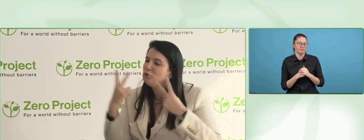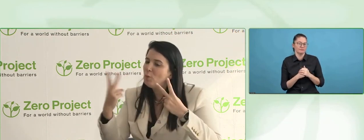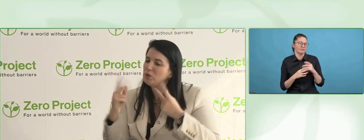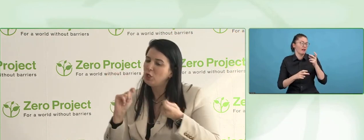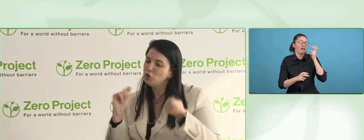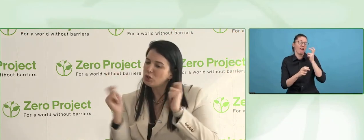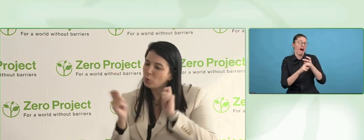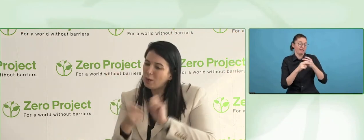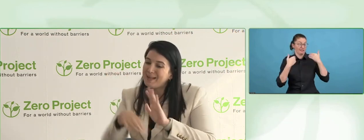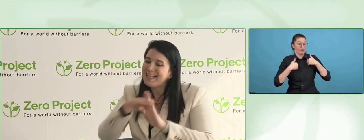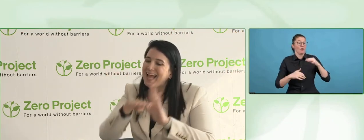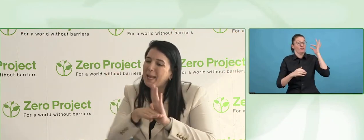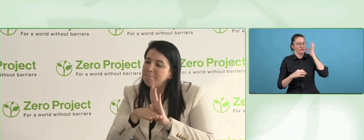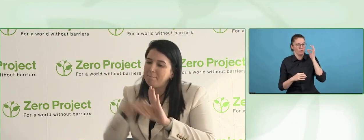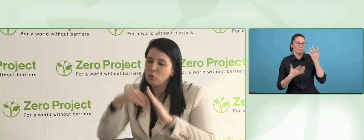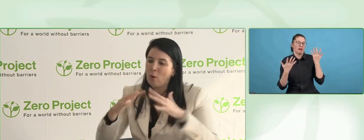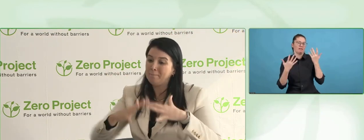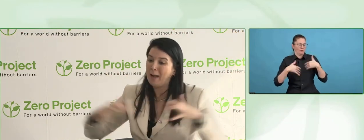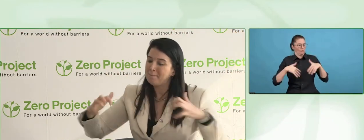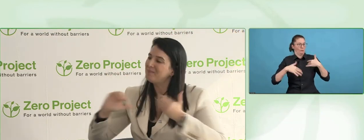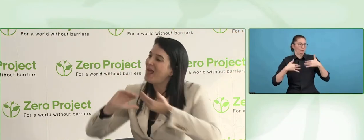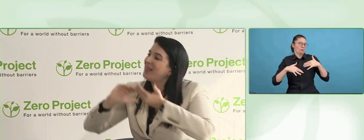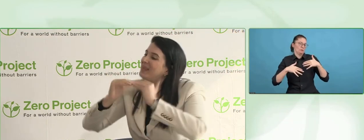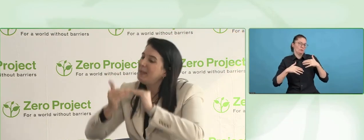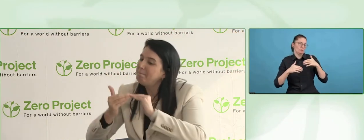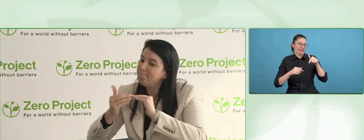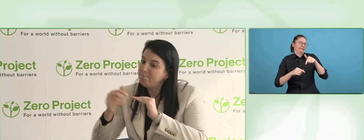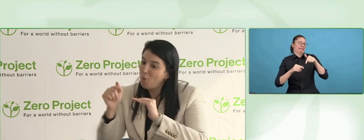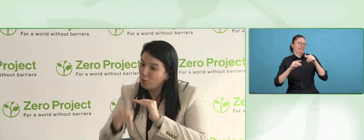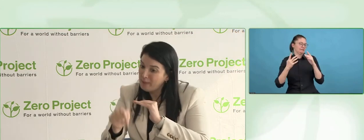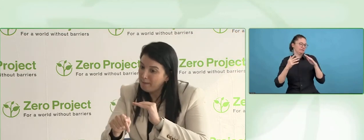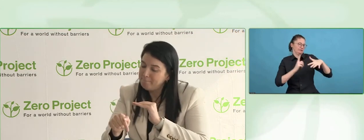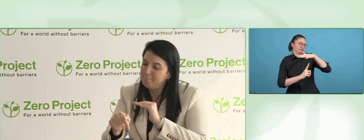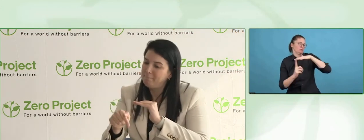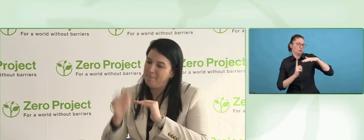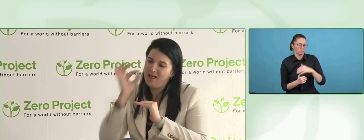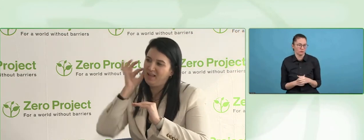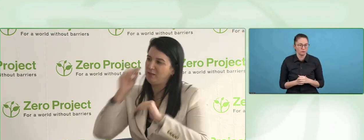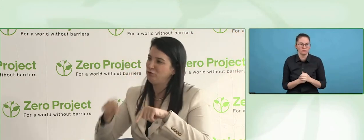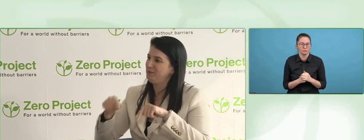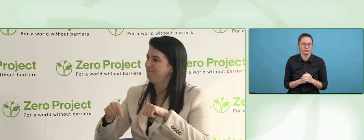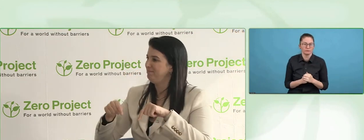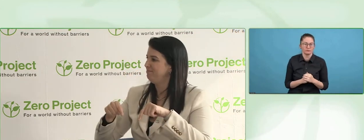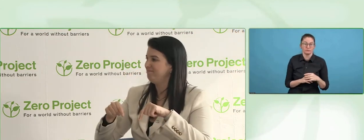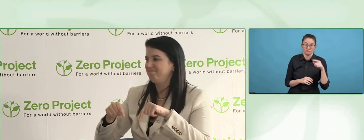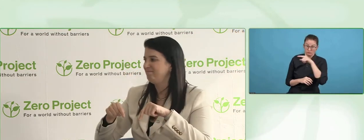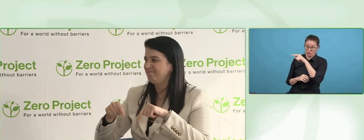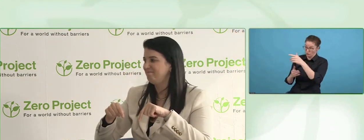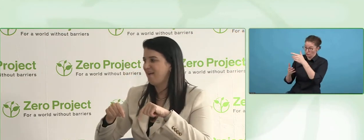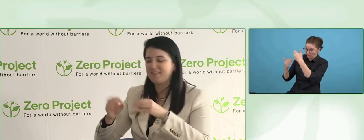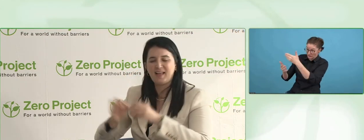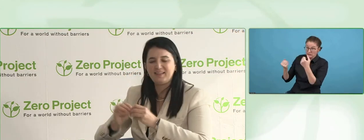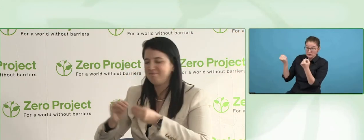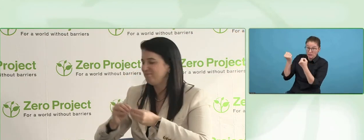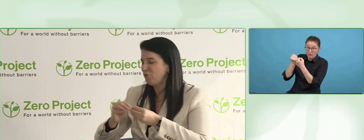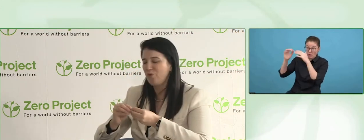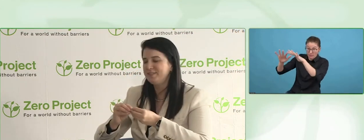one makes a real change in how we work in Knesset, to be more